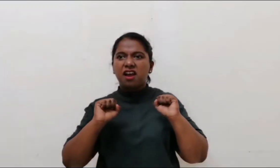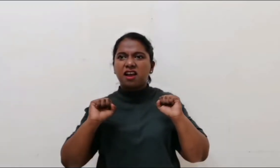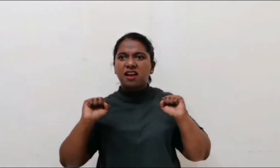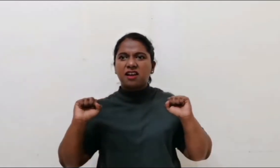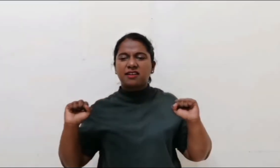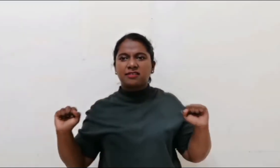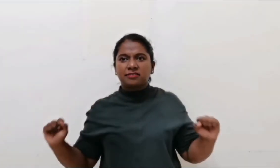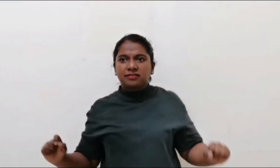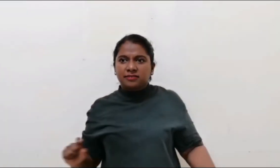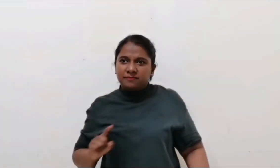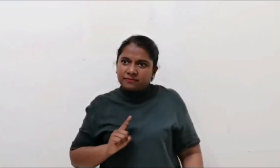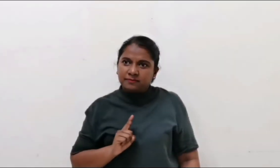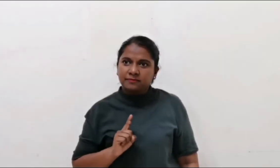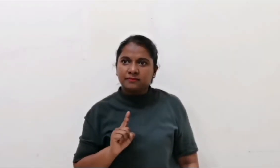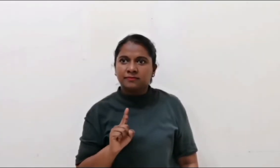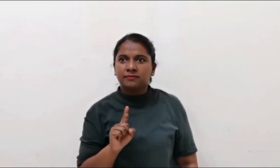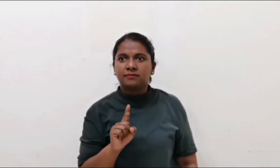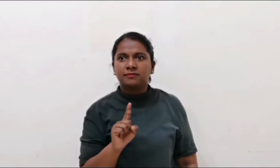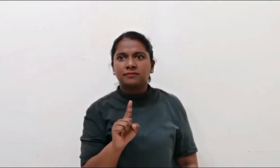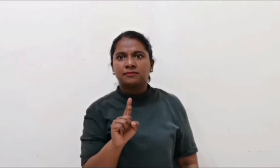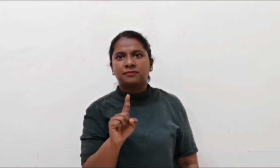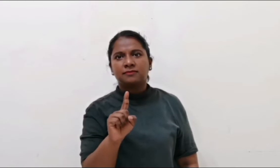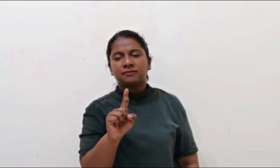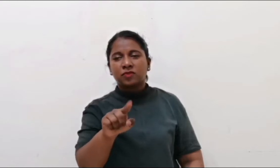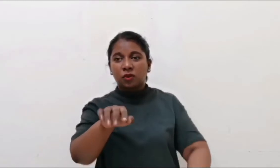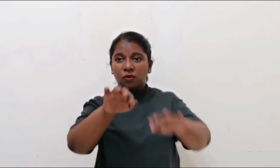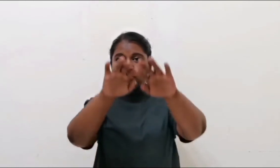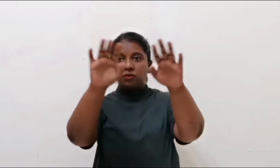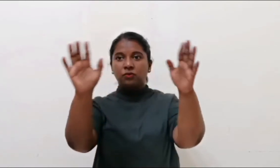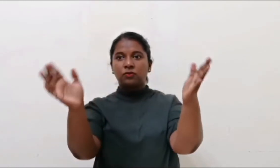I bravely go forward to face the world